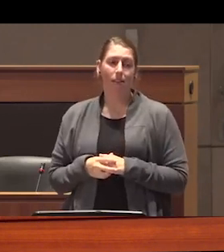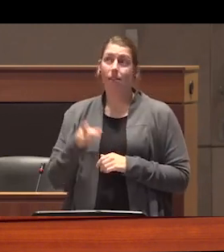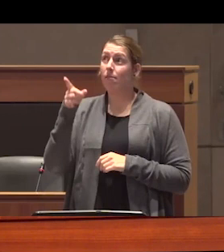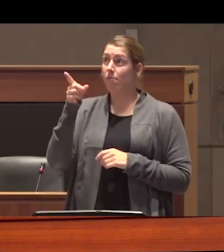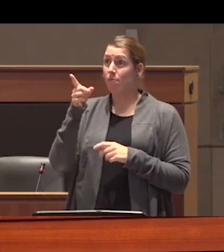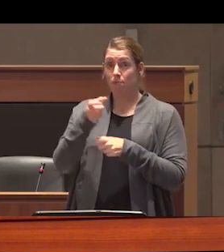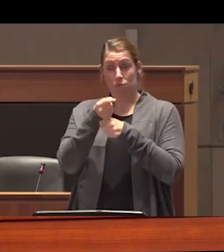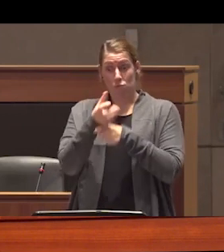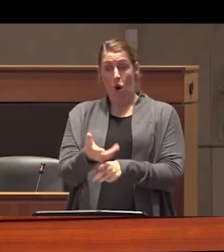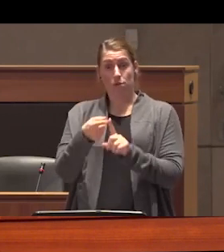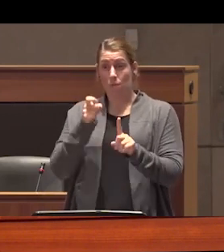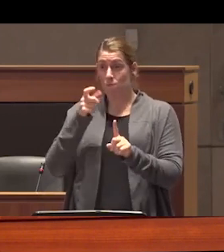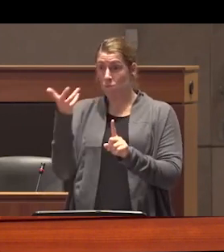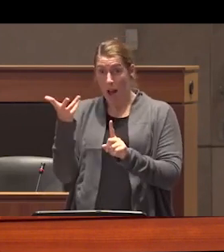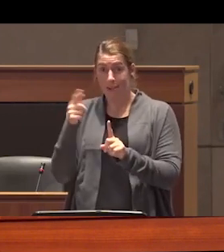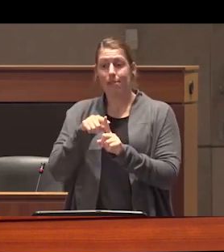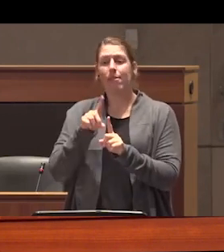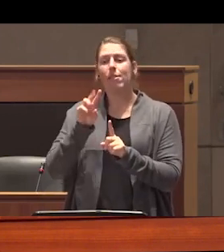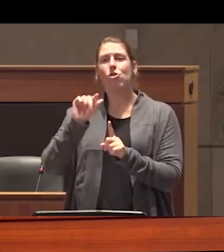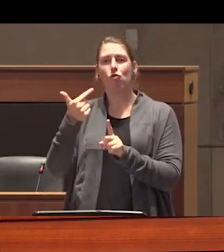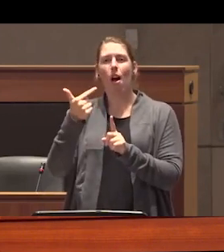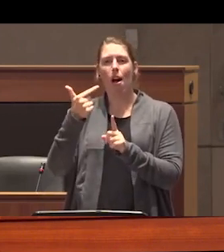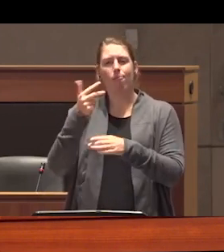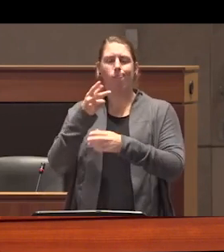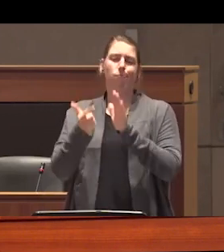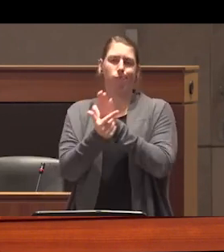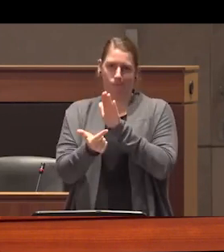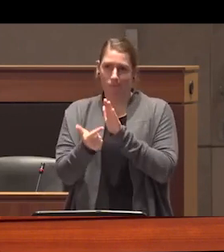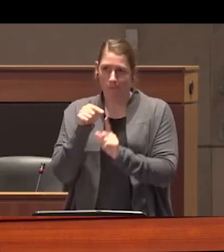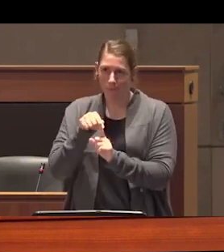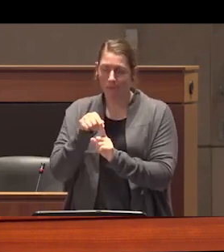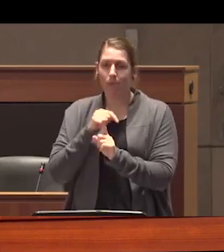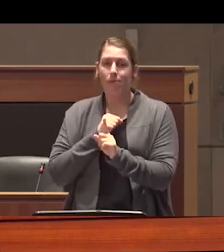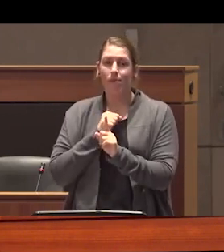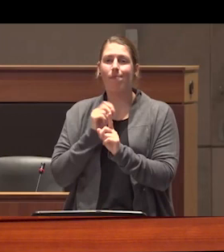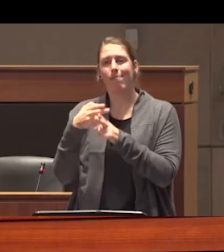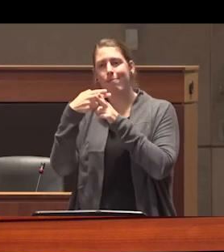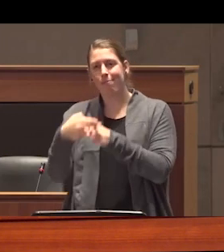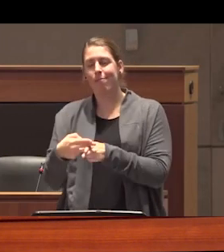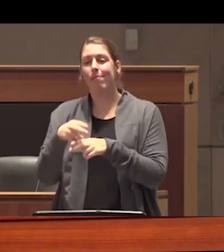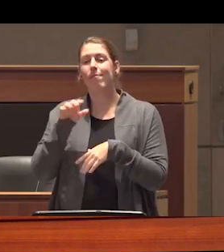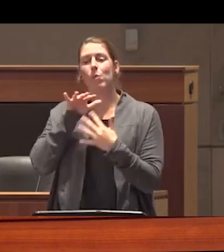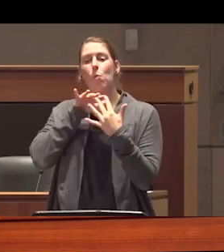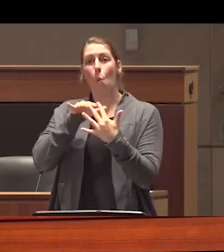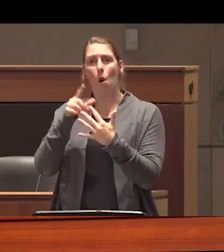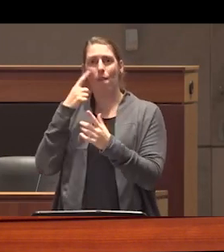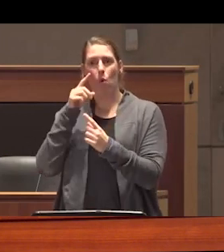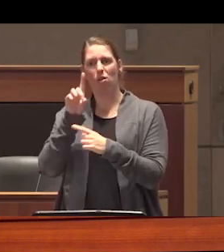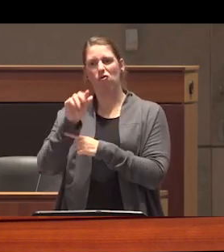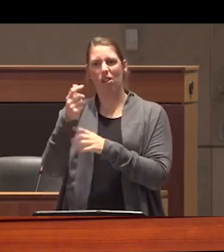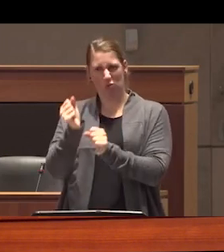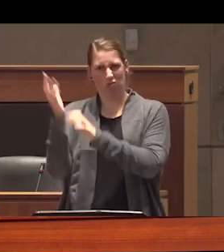precisely one thing drug prohibition otherwise or colloquially referred to as the War on Drugs